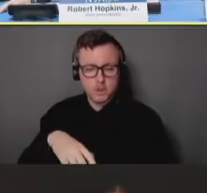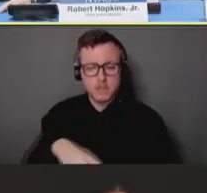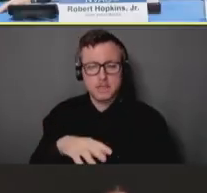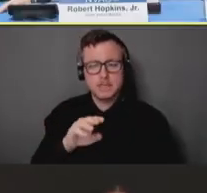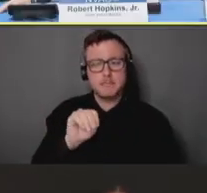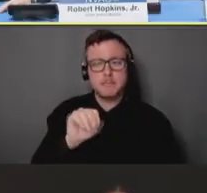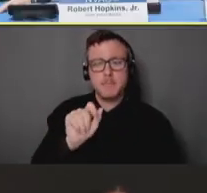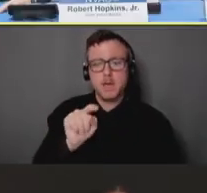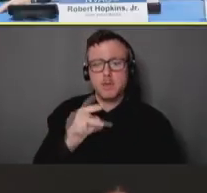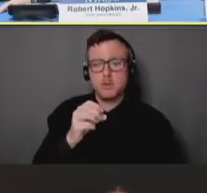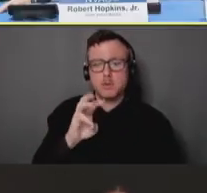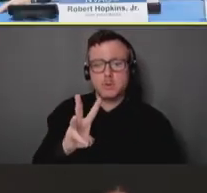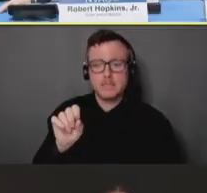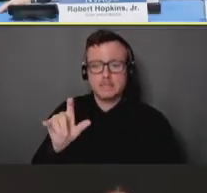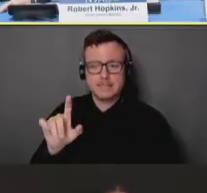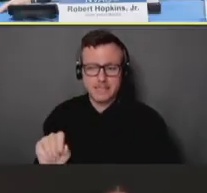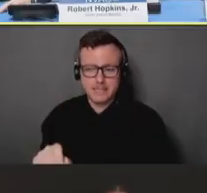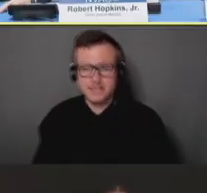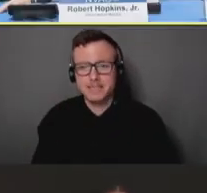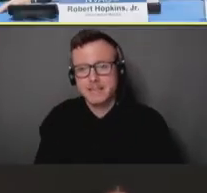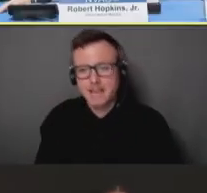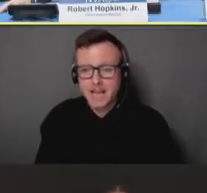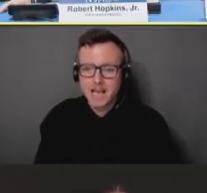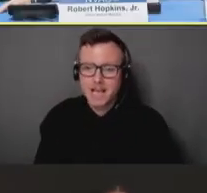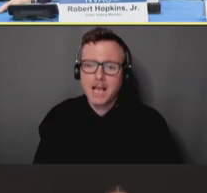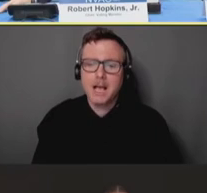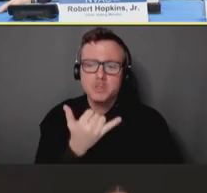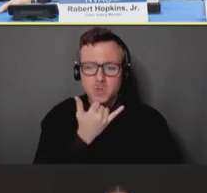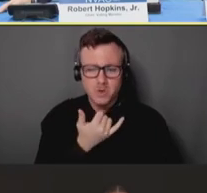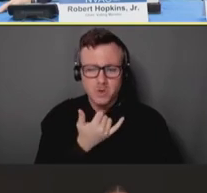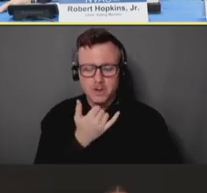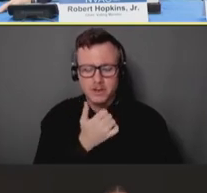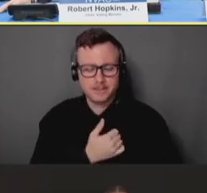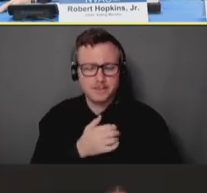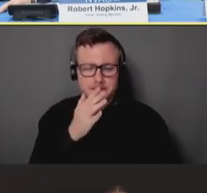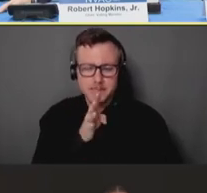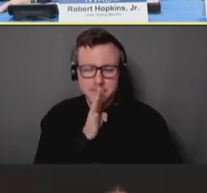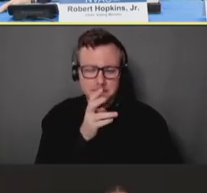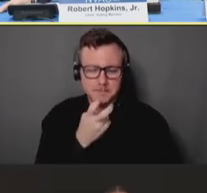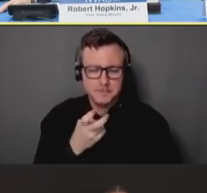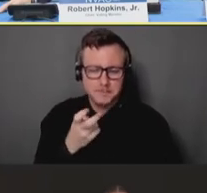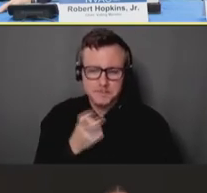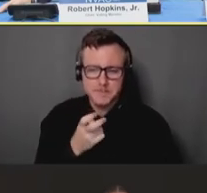and I apologize if I mispronounced your name. He's a senior staff veterinarian from USDA,